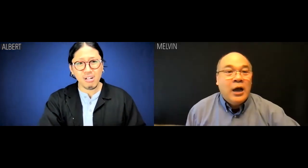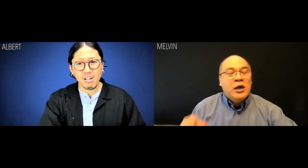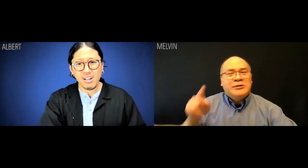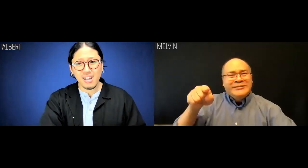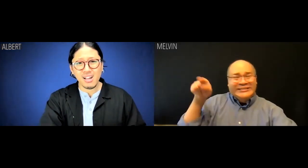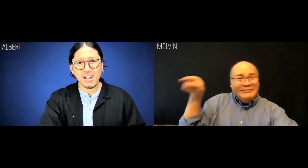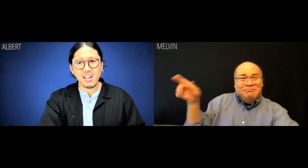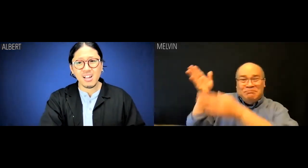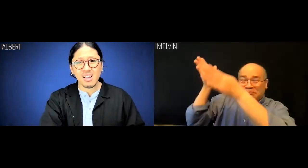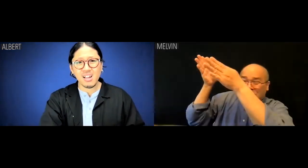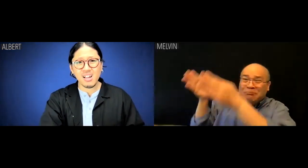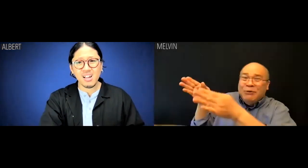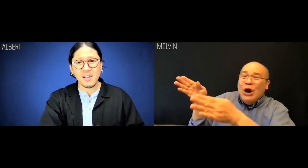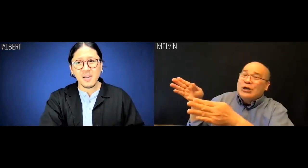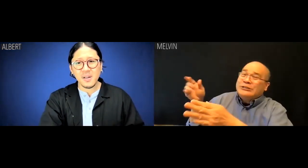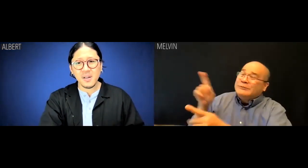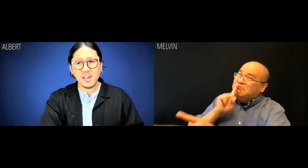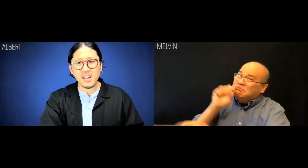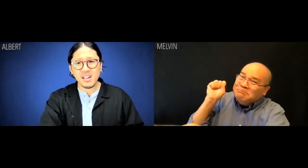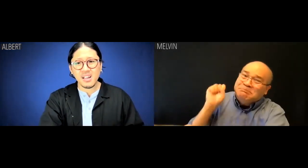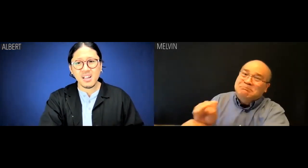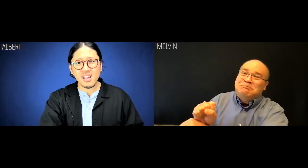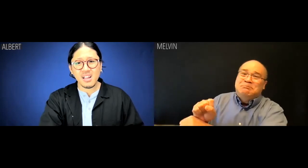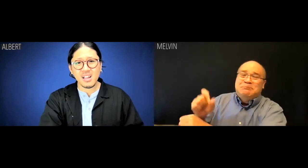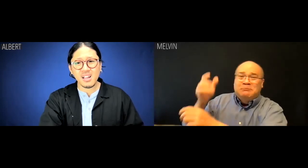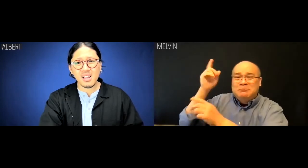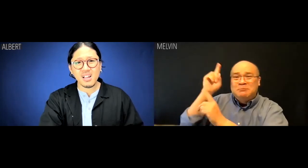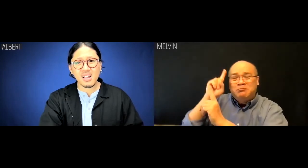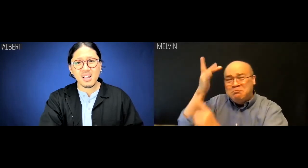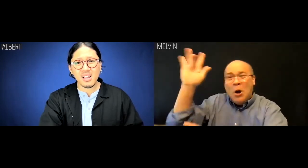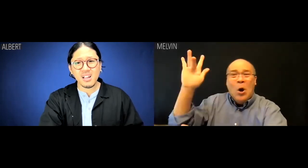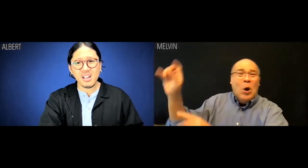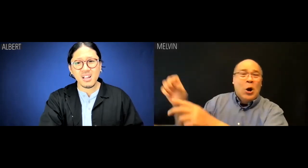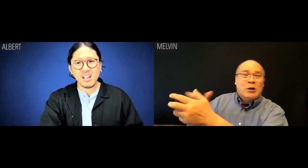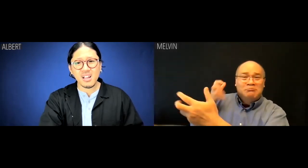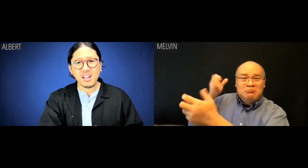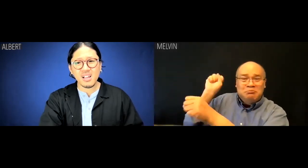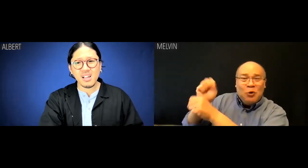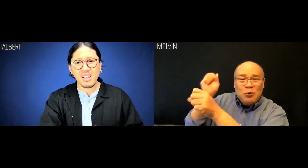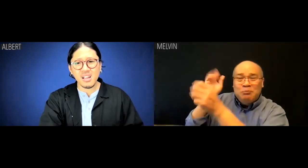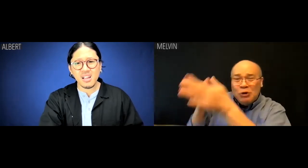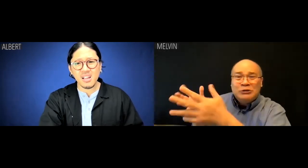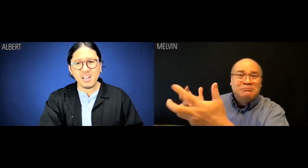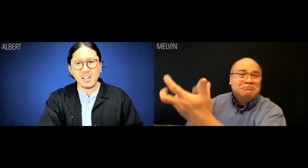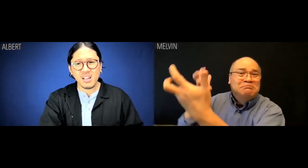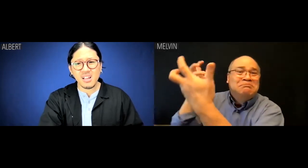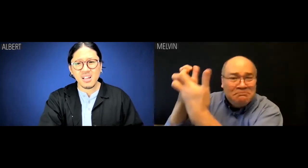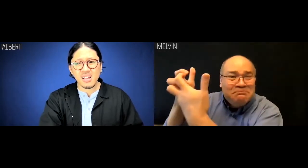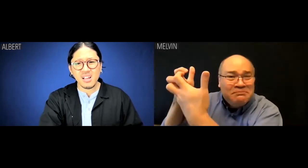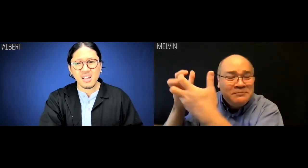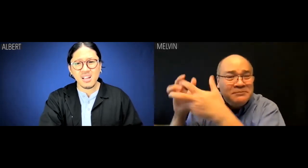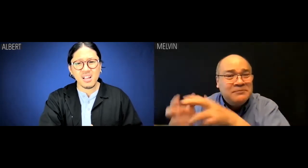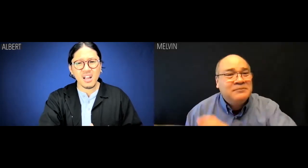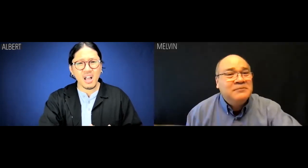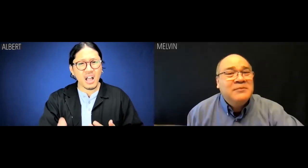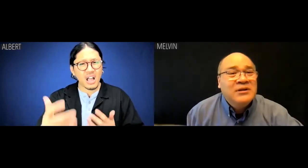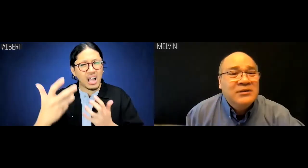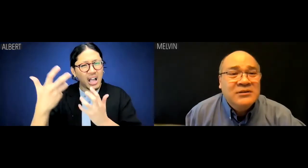Melvin: This is pure meritocracy here.